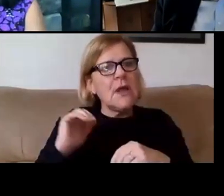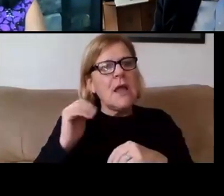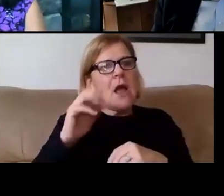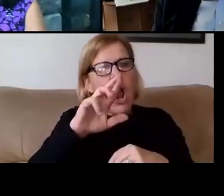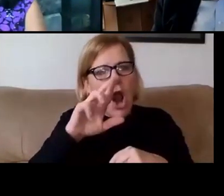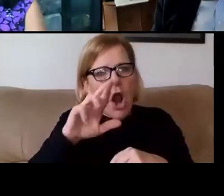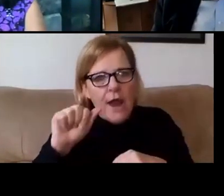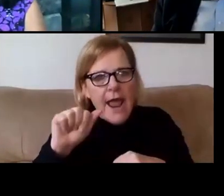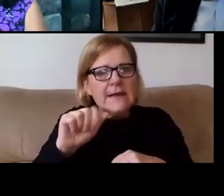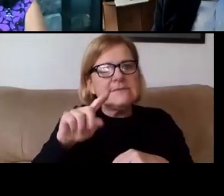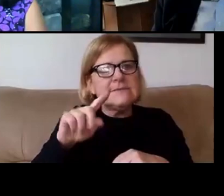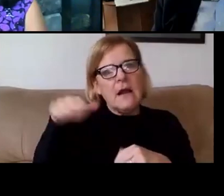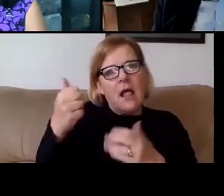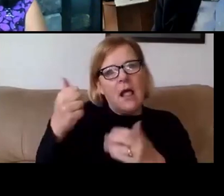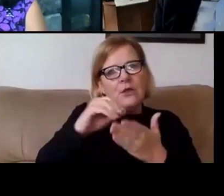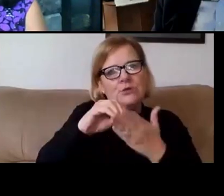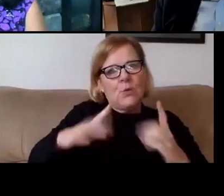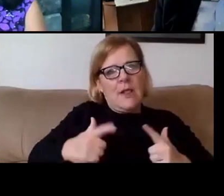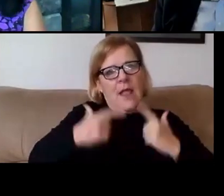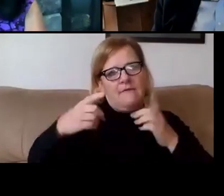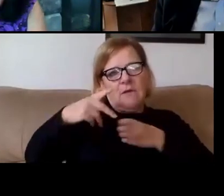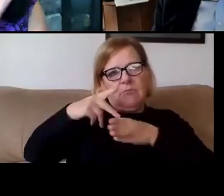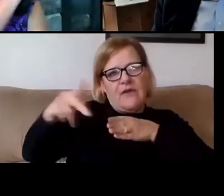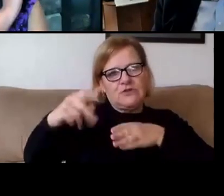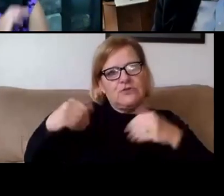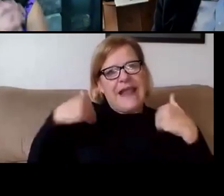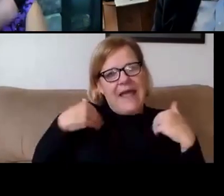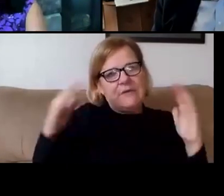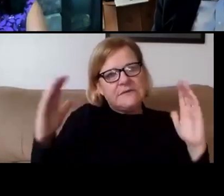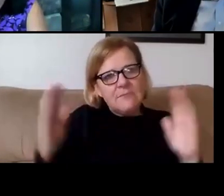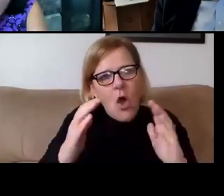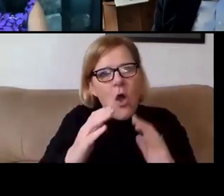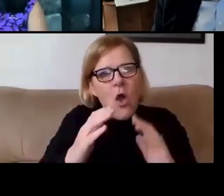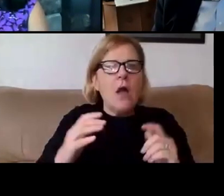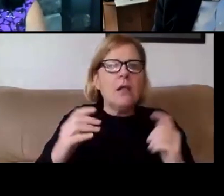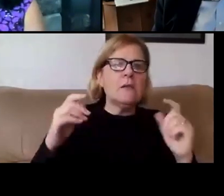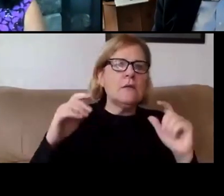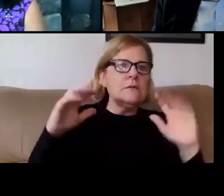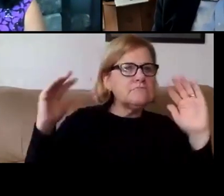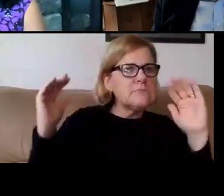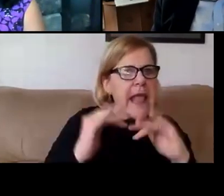and other student life professionals to have small informal gatherings with students,